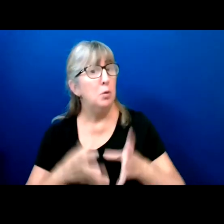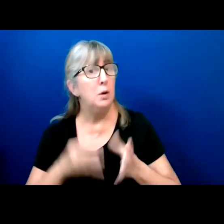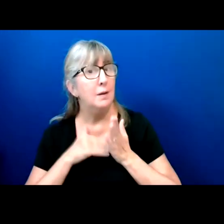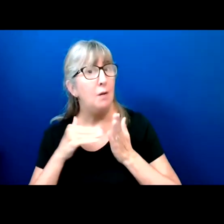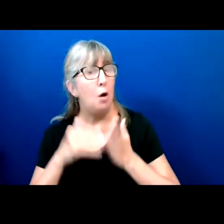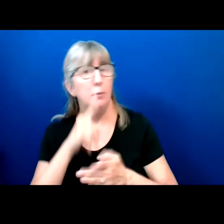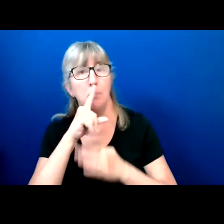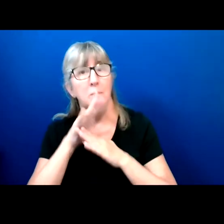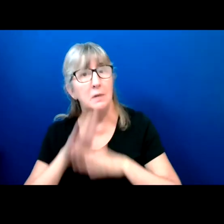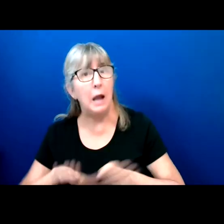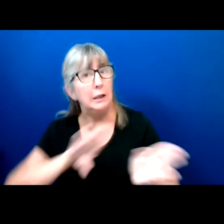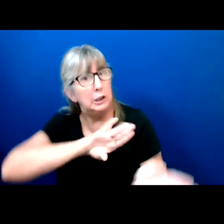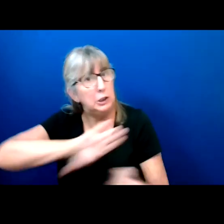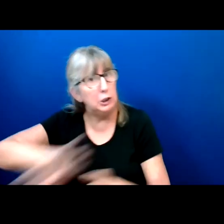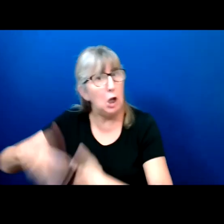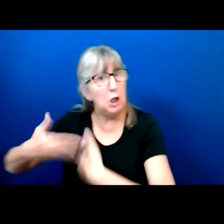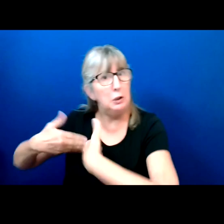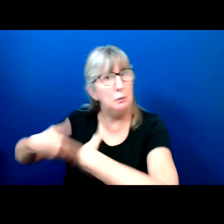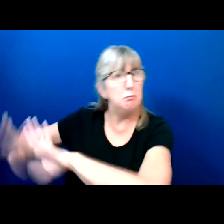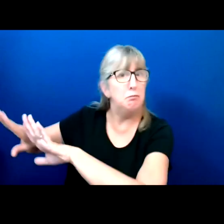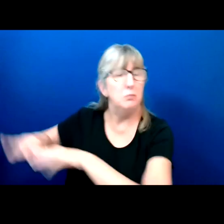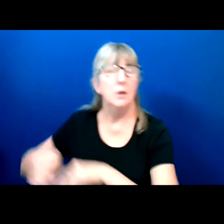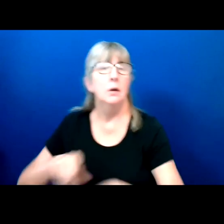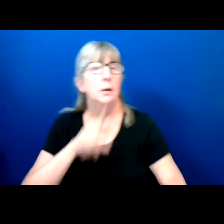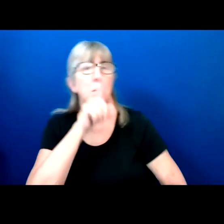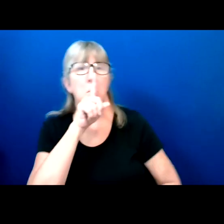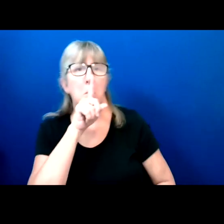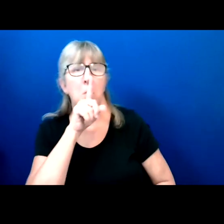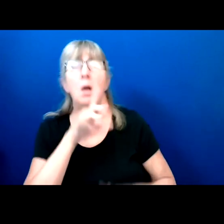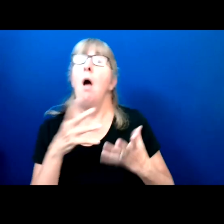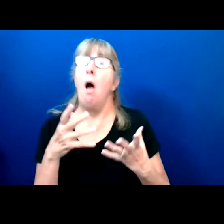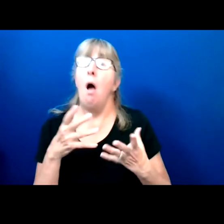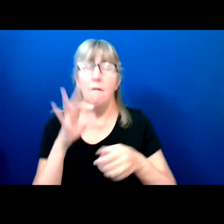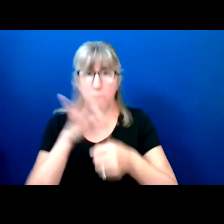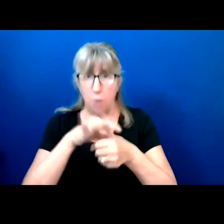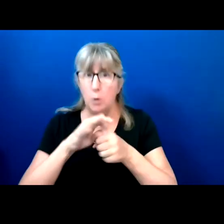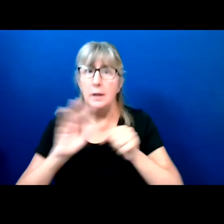shunned into the shadows. Voting is a way that say we are here.